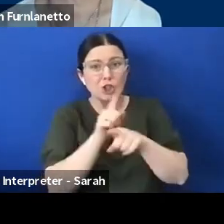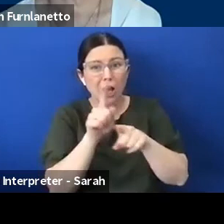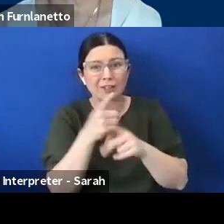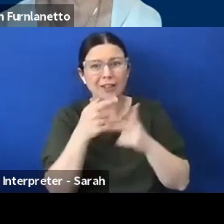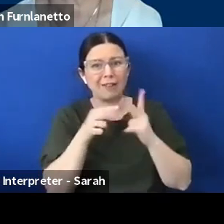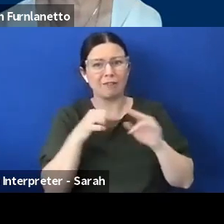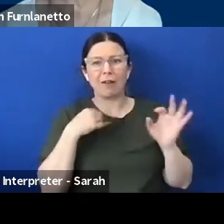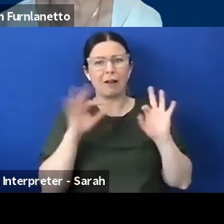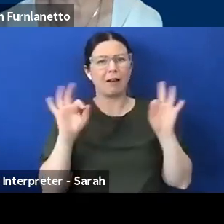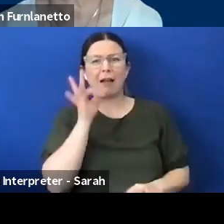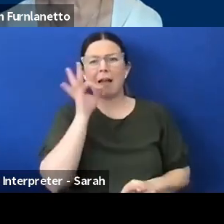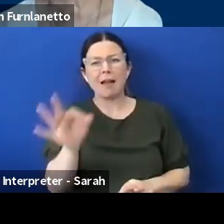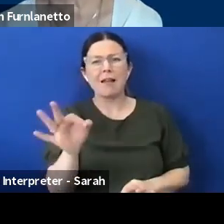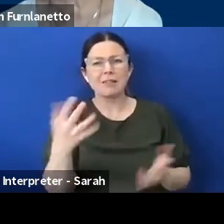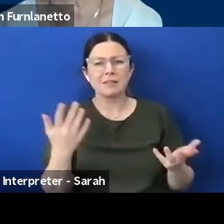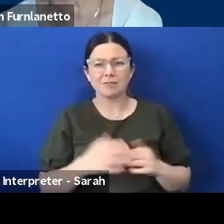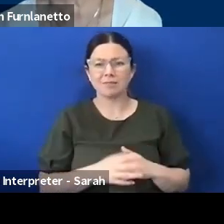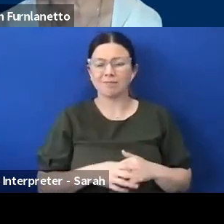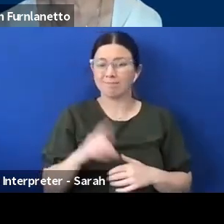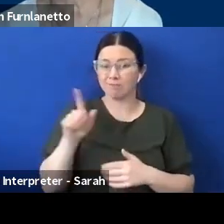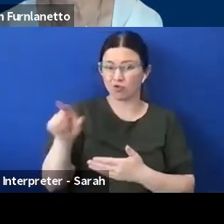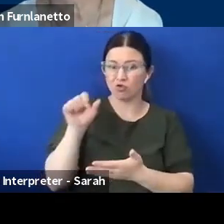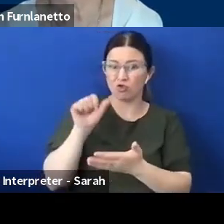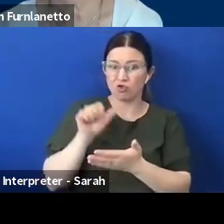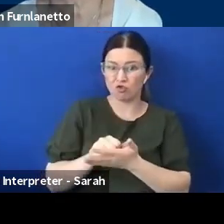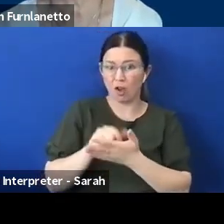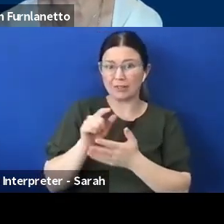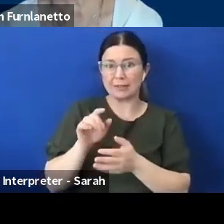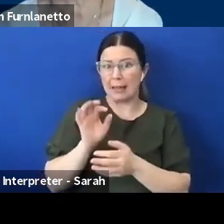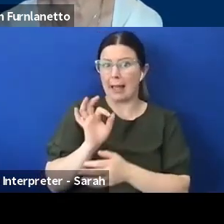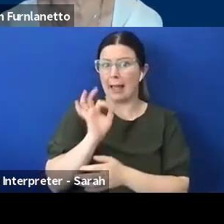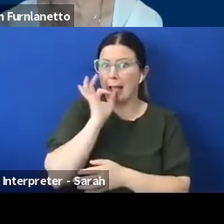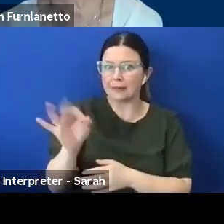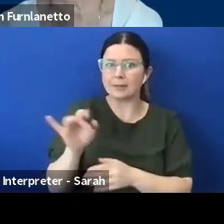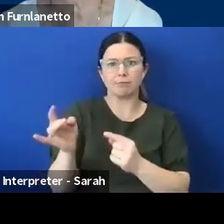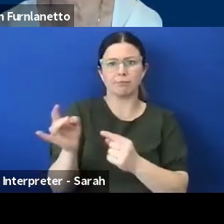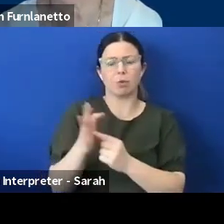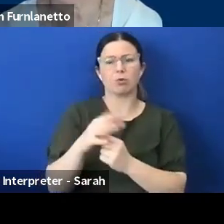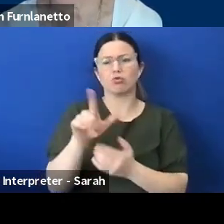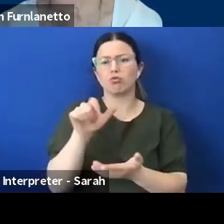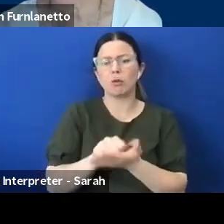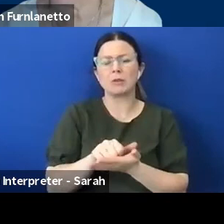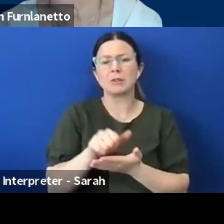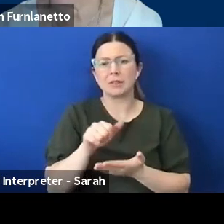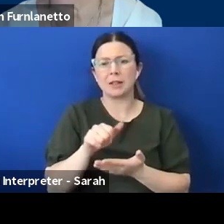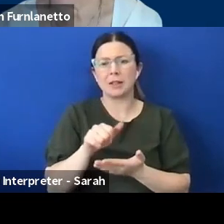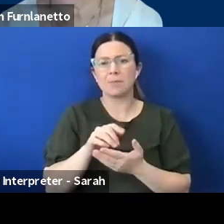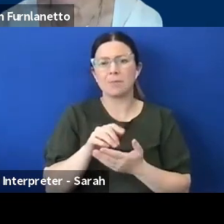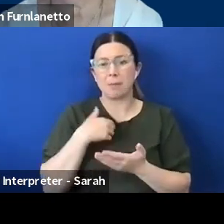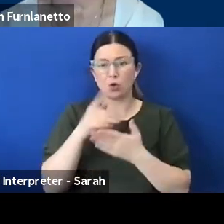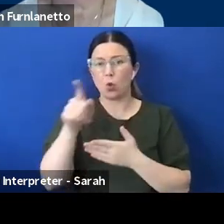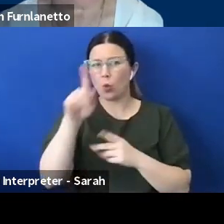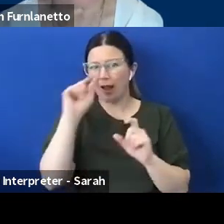absolutely asking the person is crucial and i'm sure you'll relate to this is i'm a wheelchair